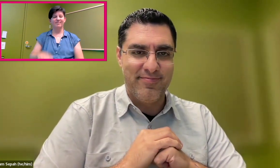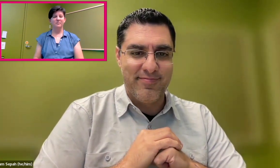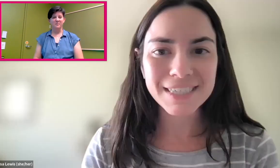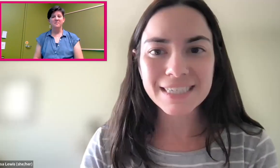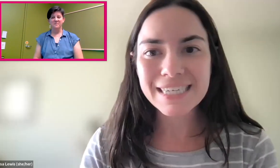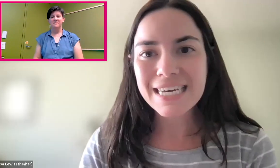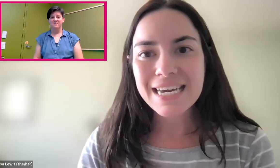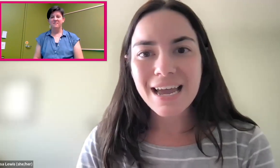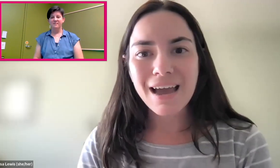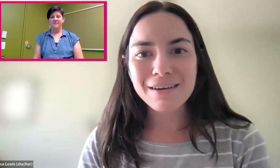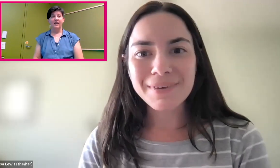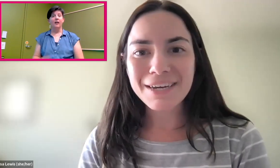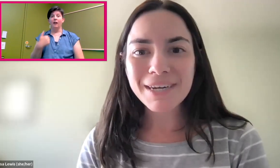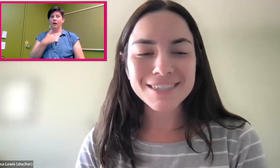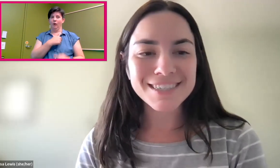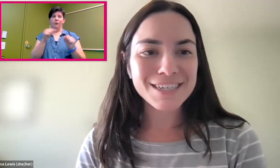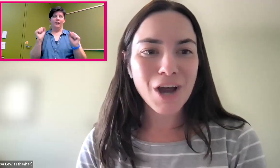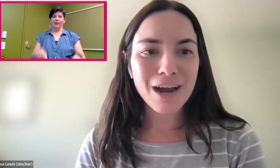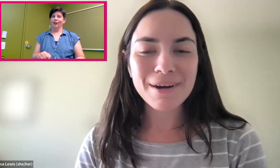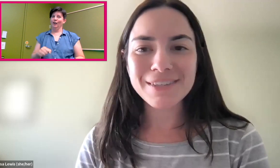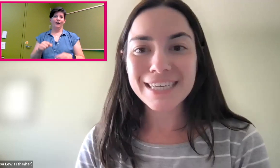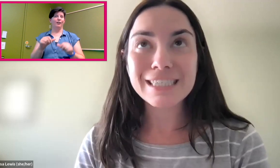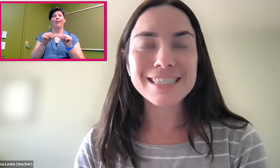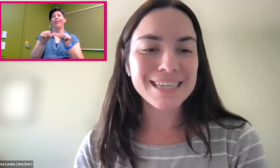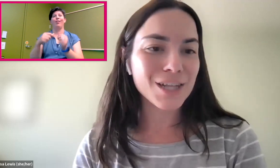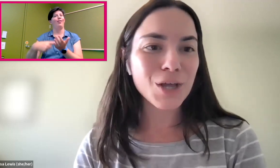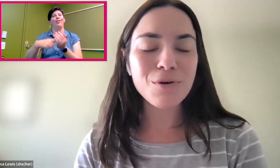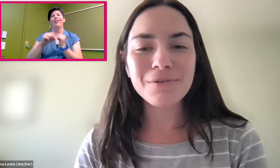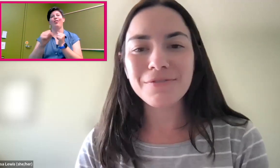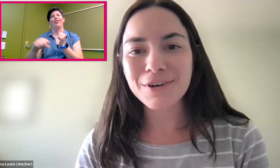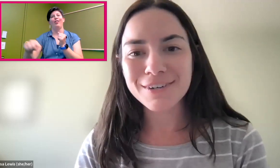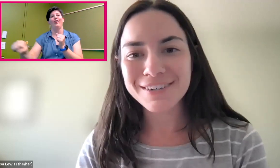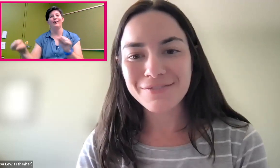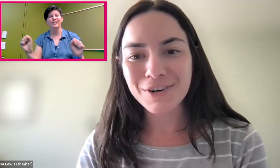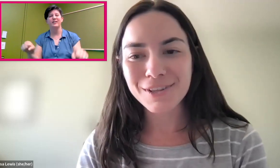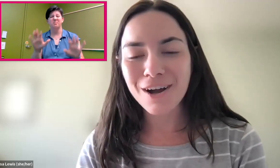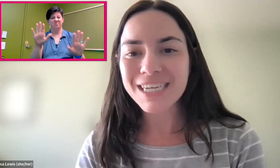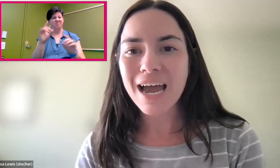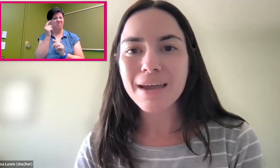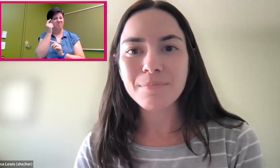Definitely. I think we could talk about this alone for a long time,